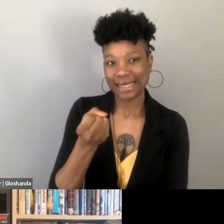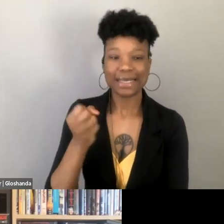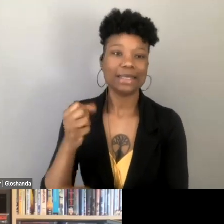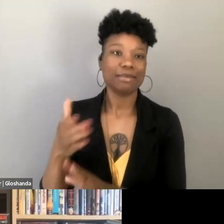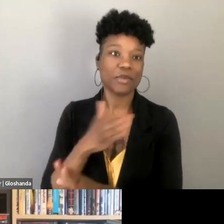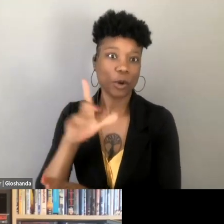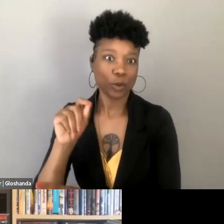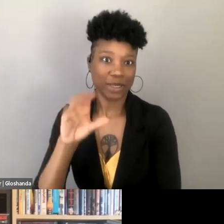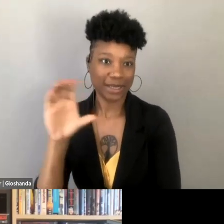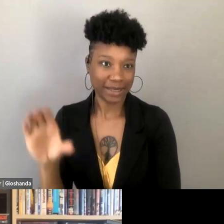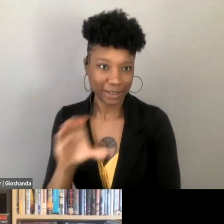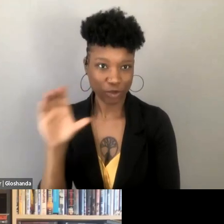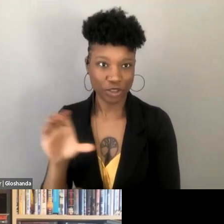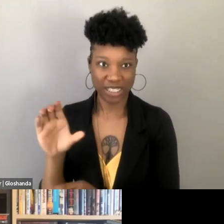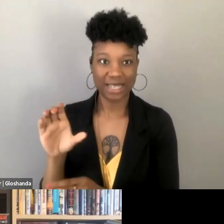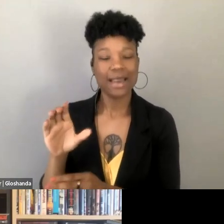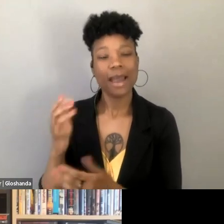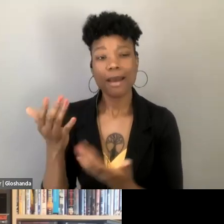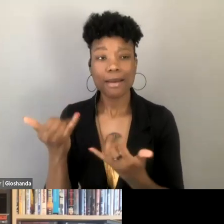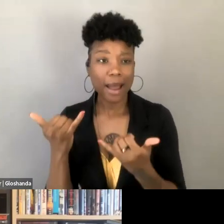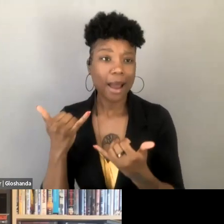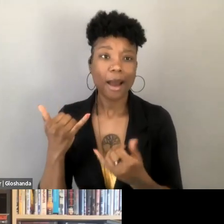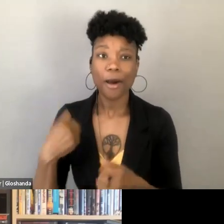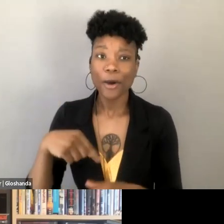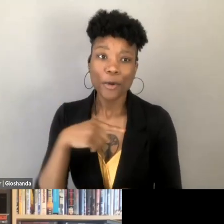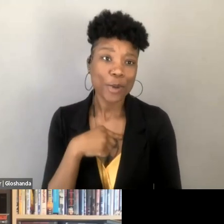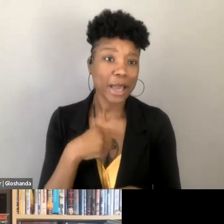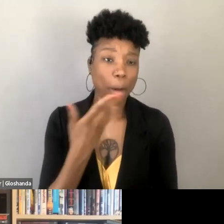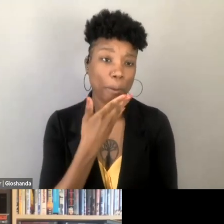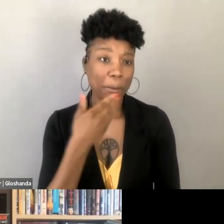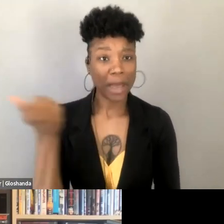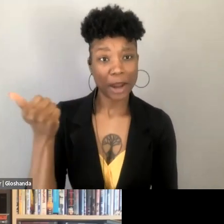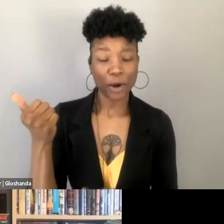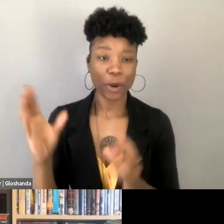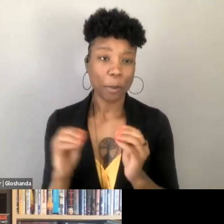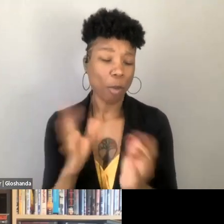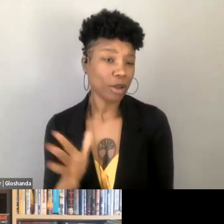to the present is to, you know, abandon, or be better than, or more sophisticated